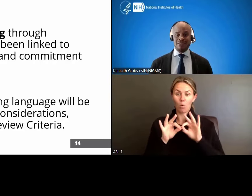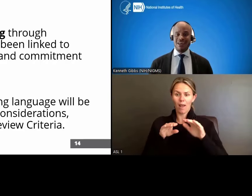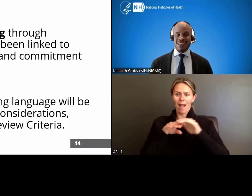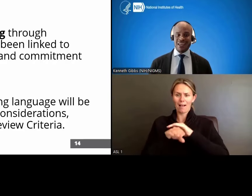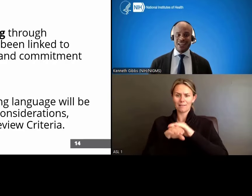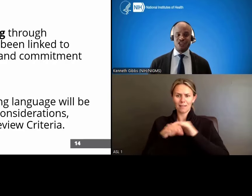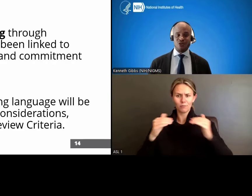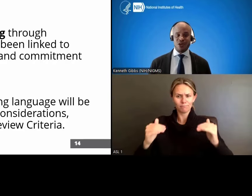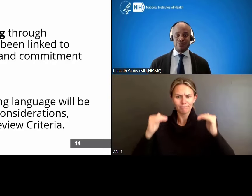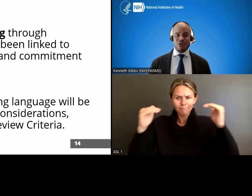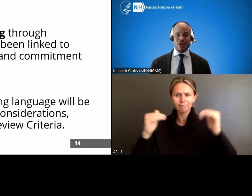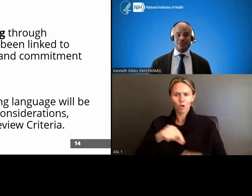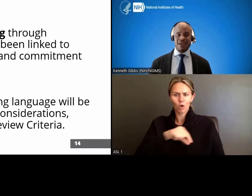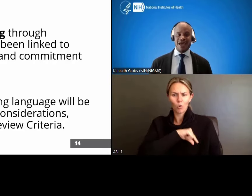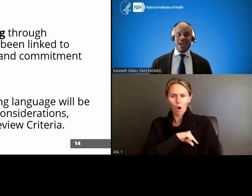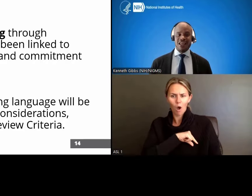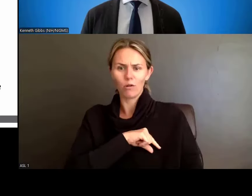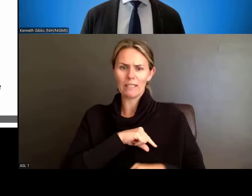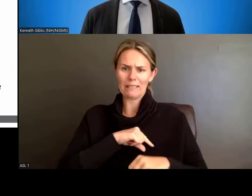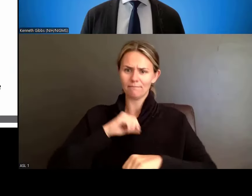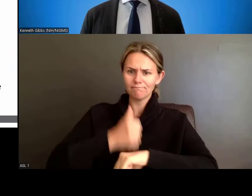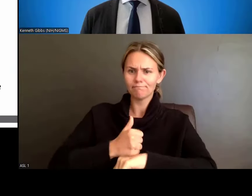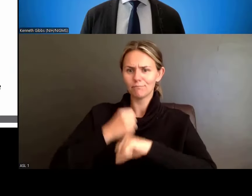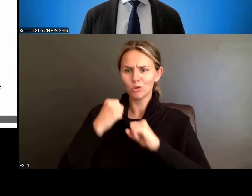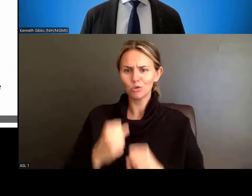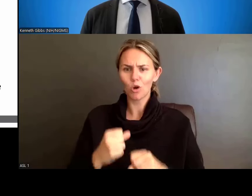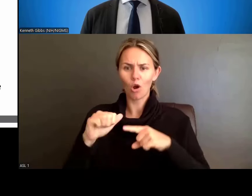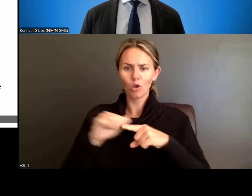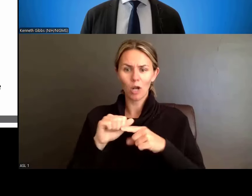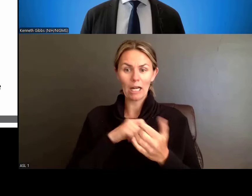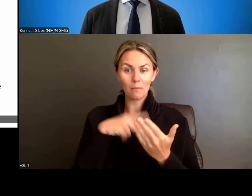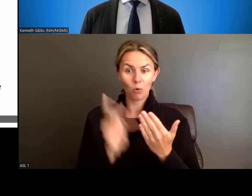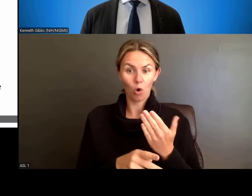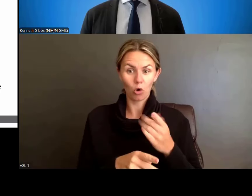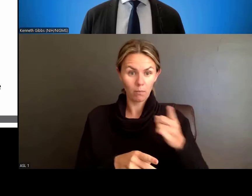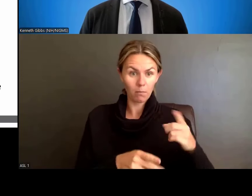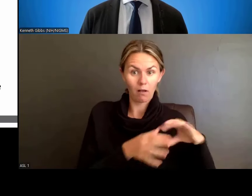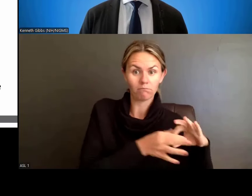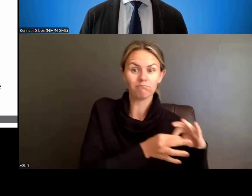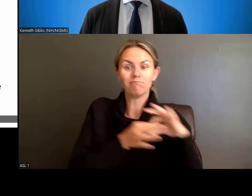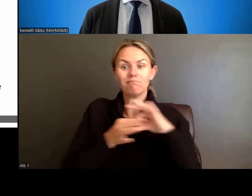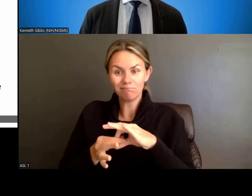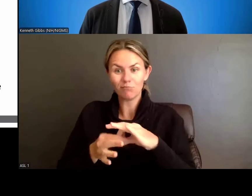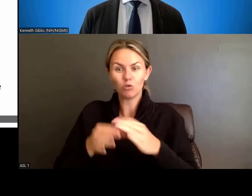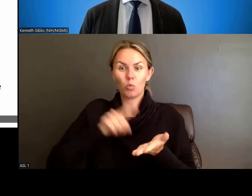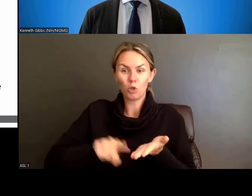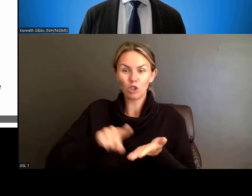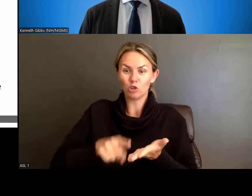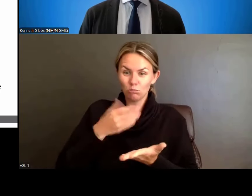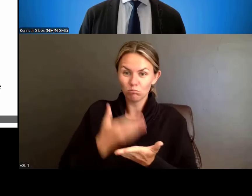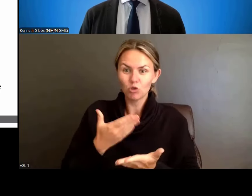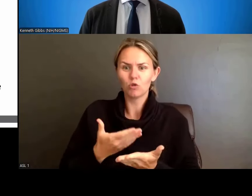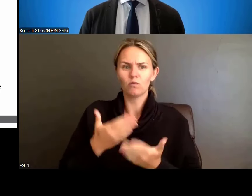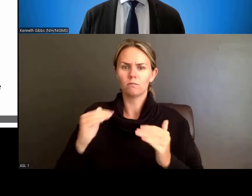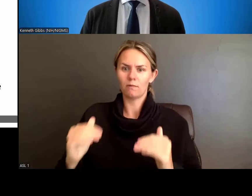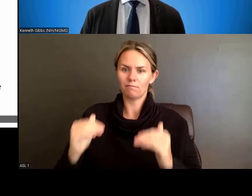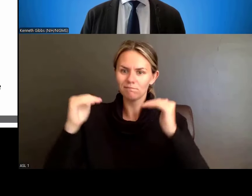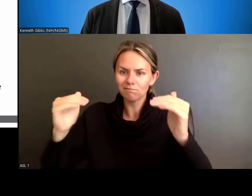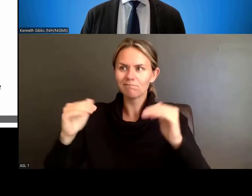like NIH training programs, has been linked to enhanced training productivity, and enhancing their commitment to a research career,